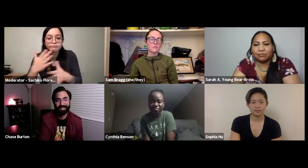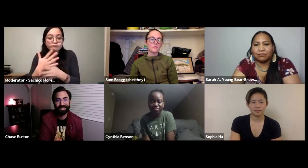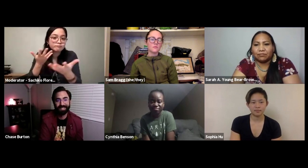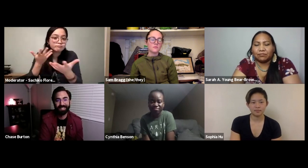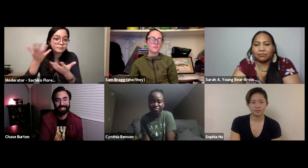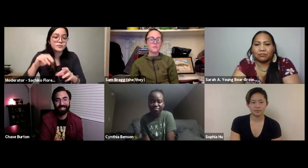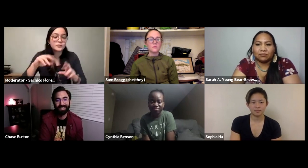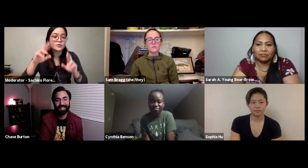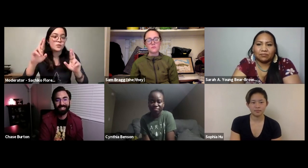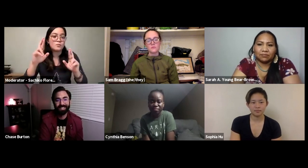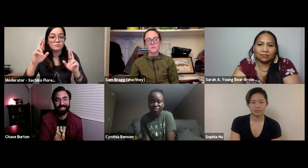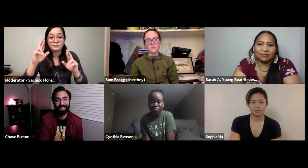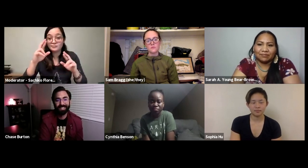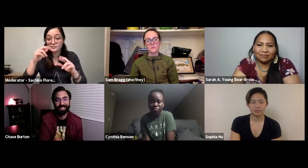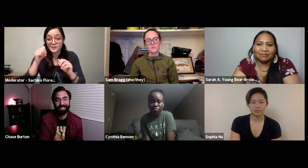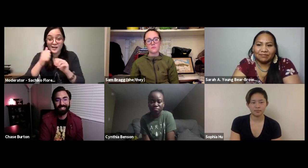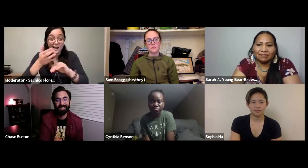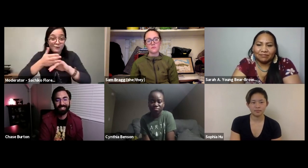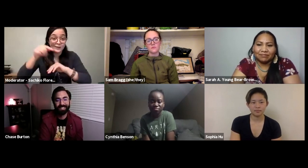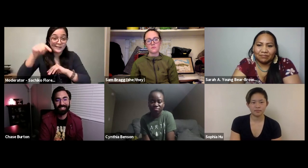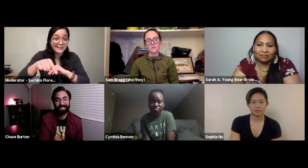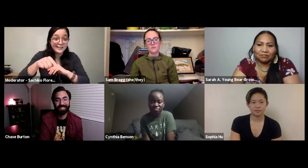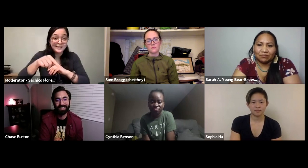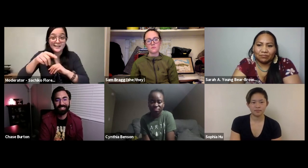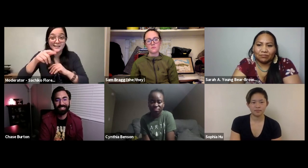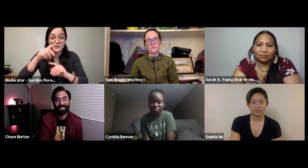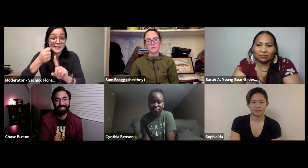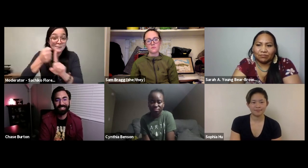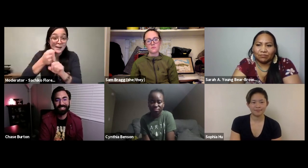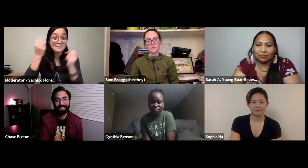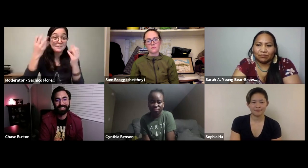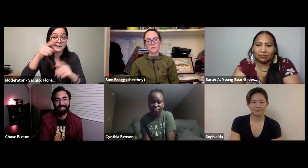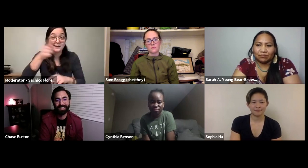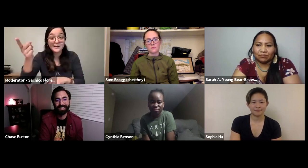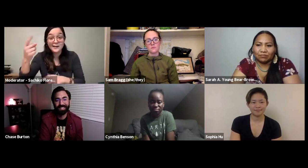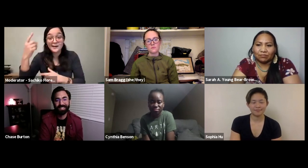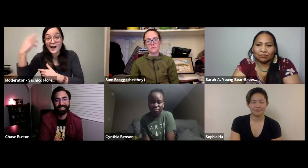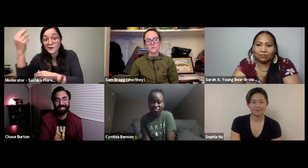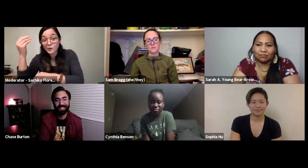great way to share some of those experiences and spread the word a little bit. Hopefully